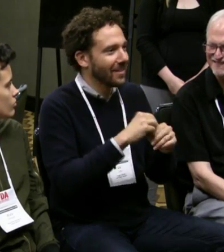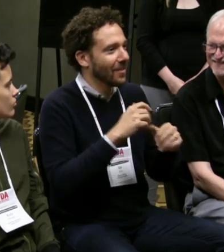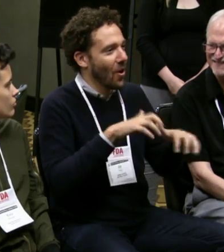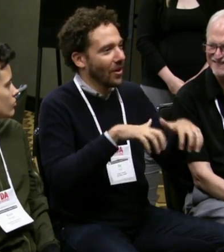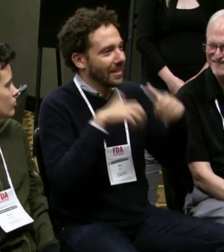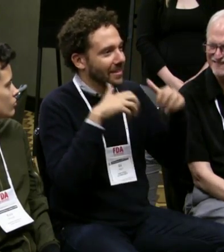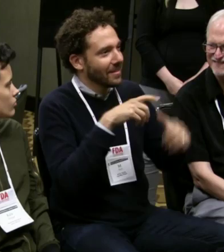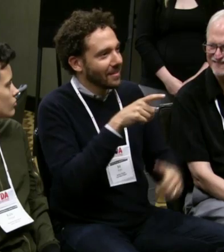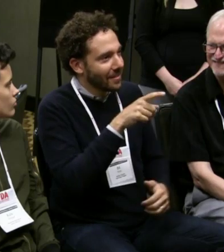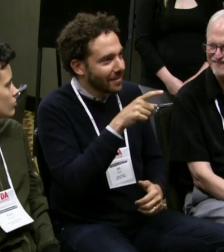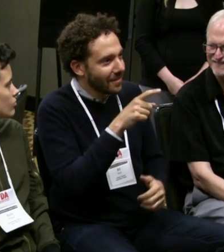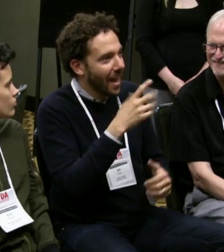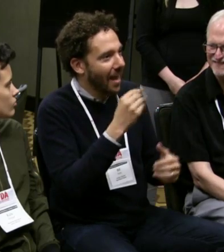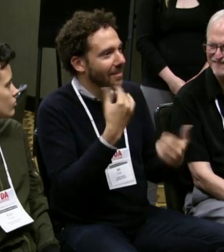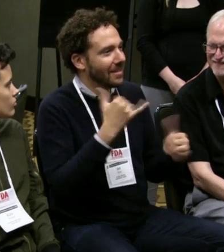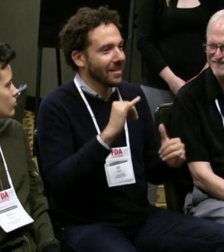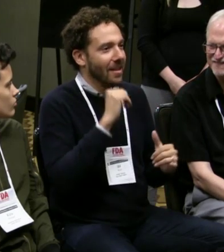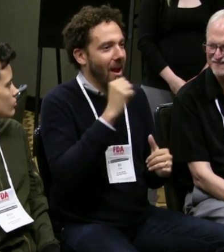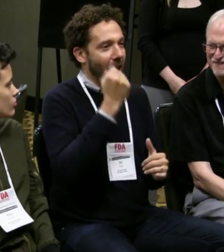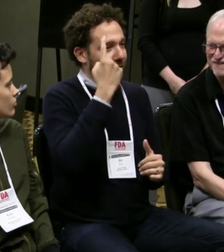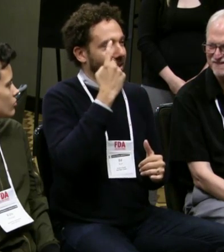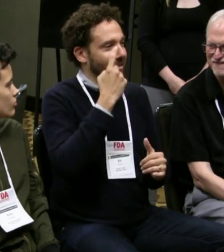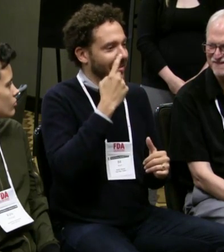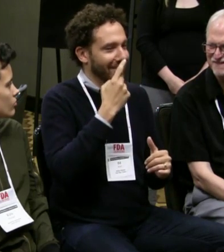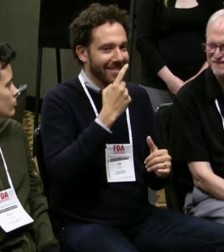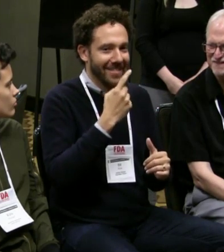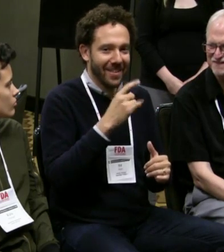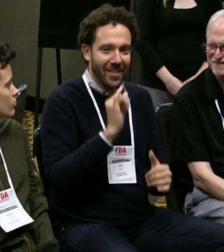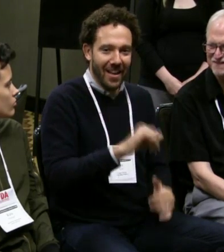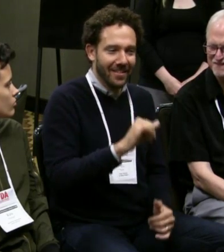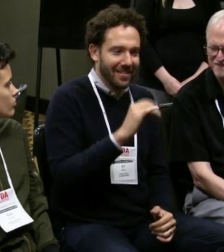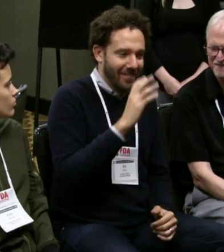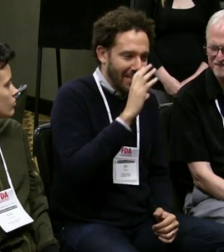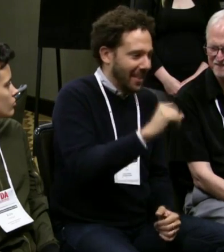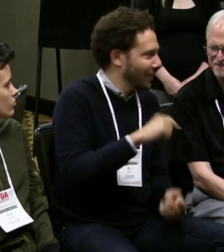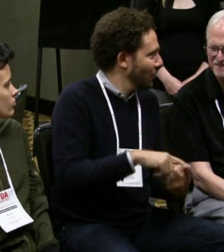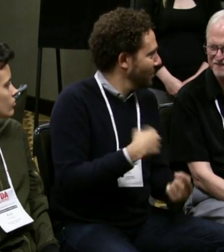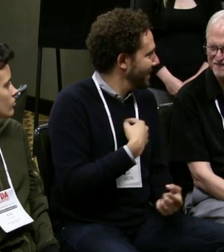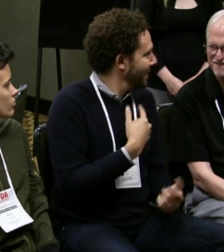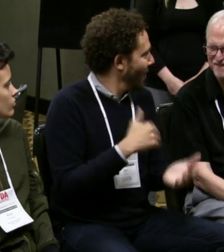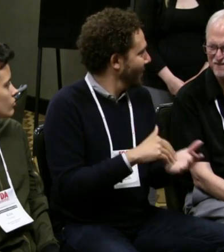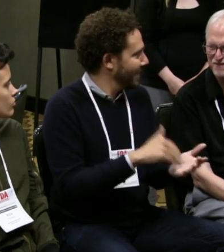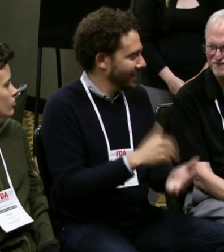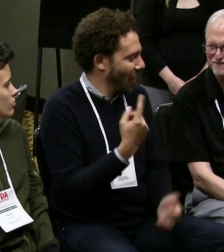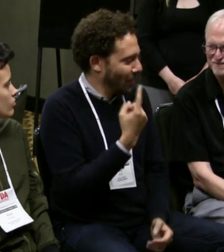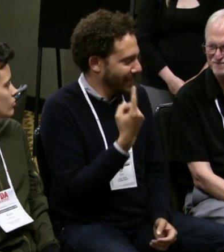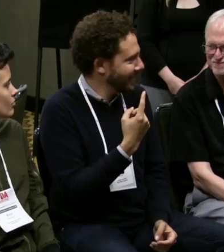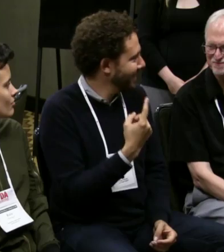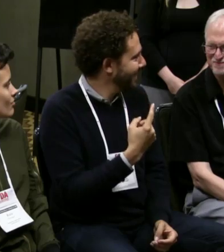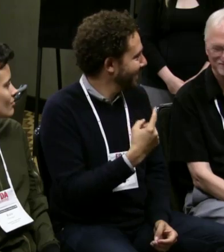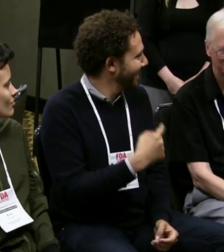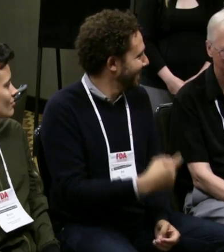And all the considerations of that thinking the audience is sitting there for two hours watching this entire show